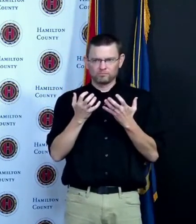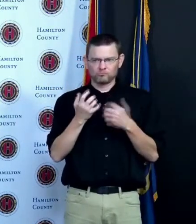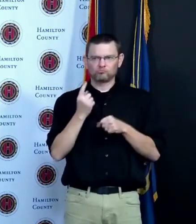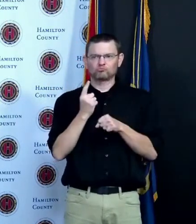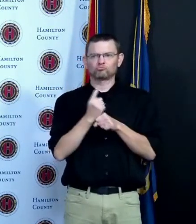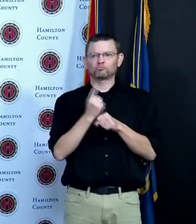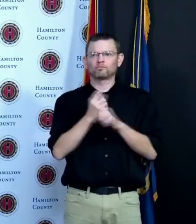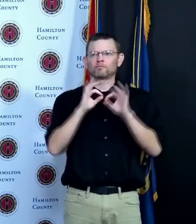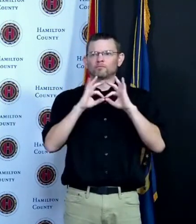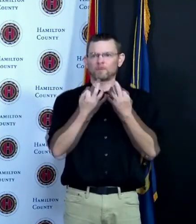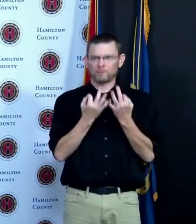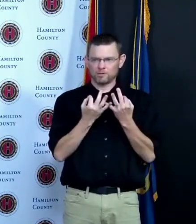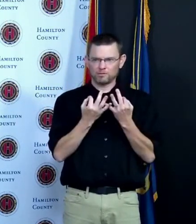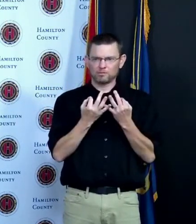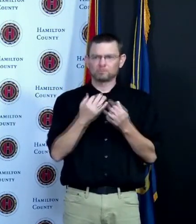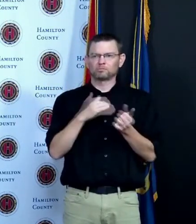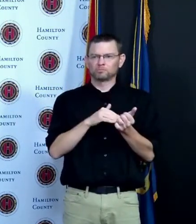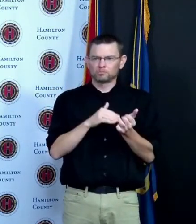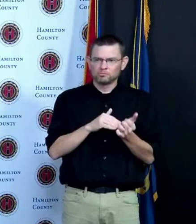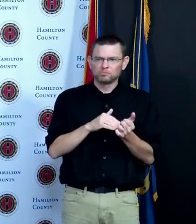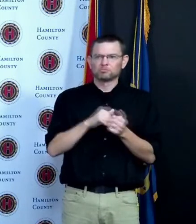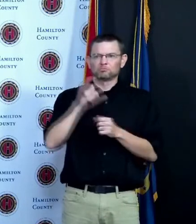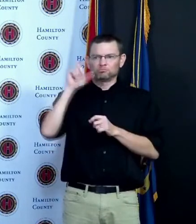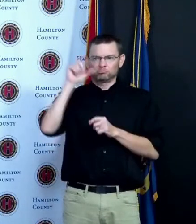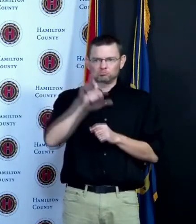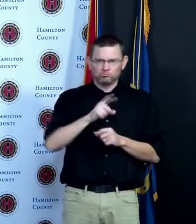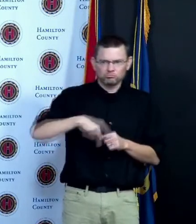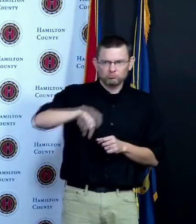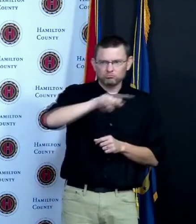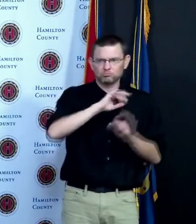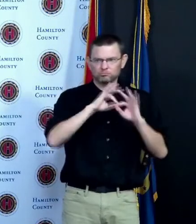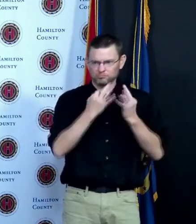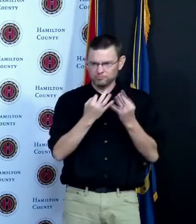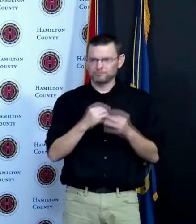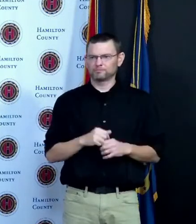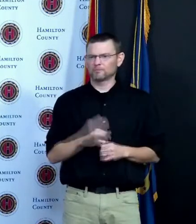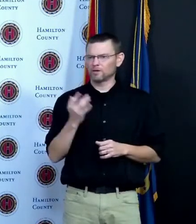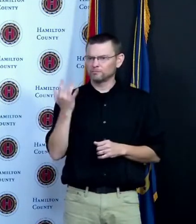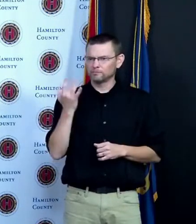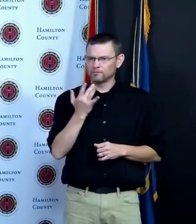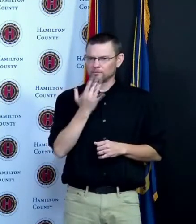people who they trust their physician and they want to get the vaccine through the physician